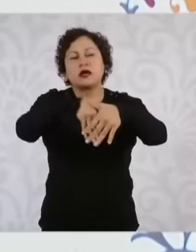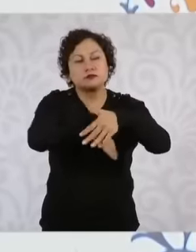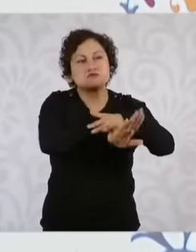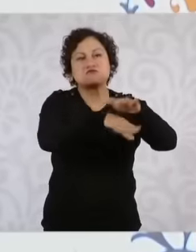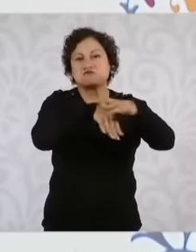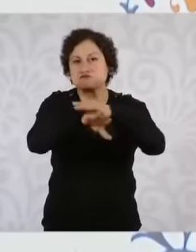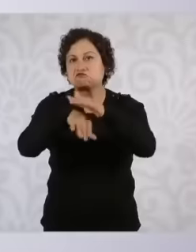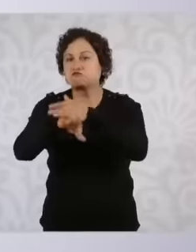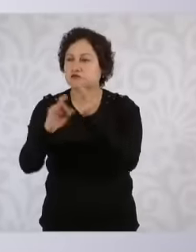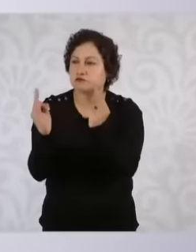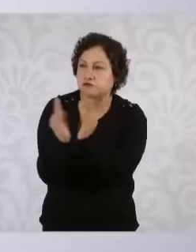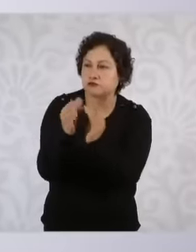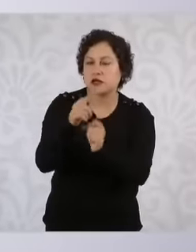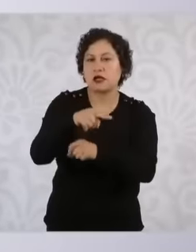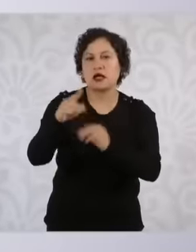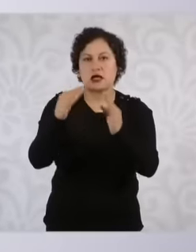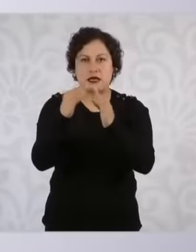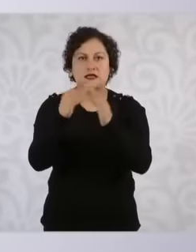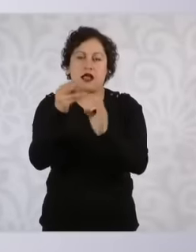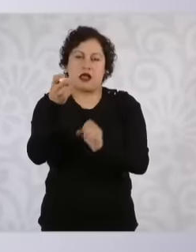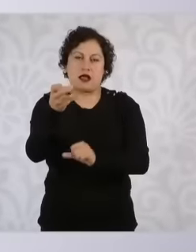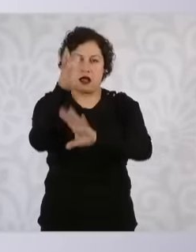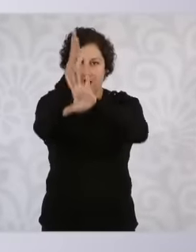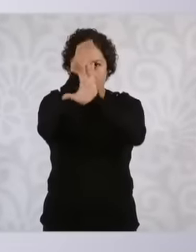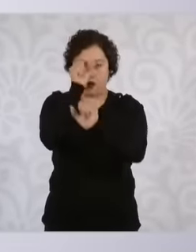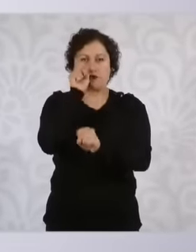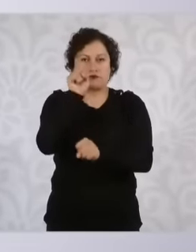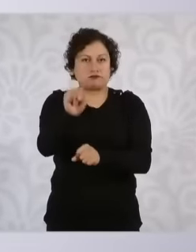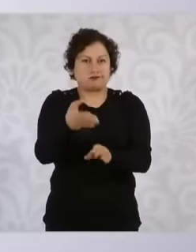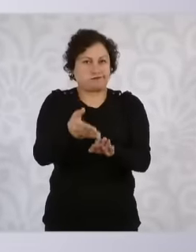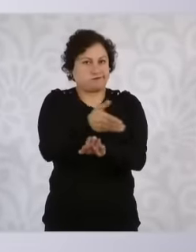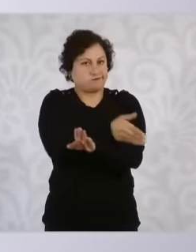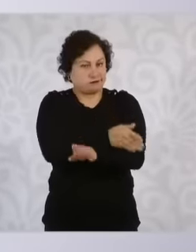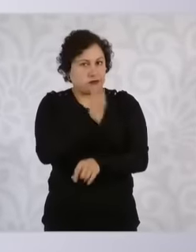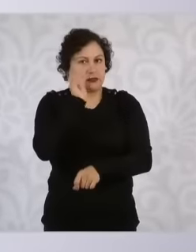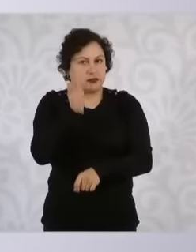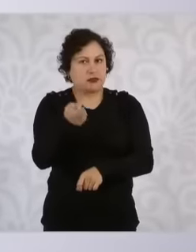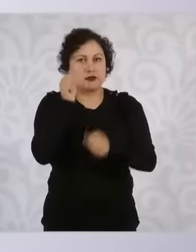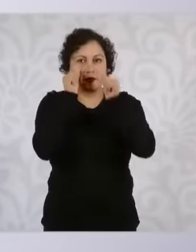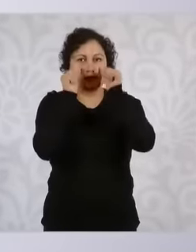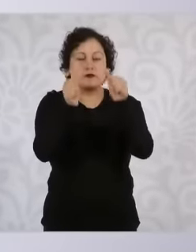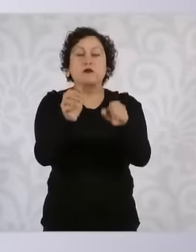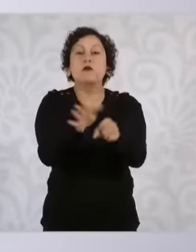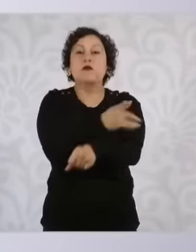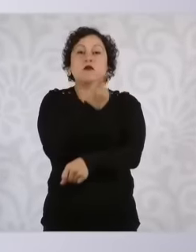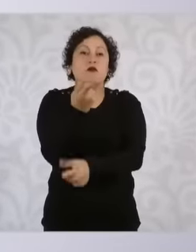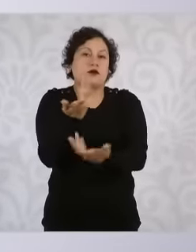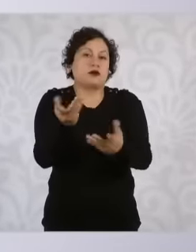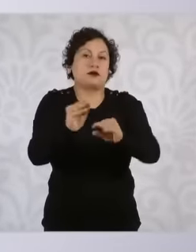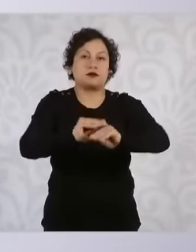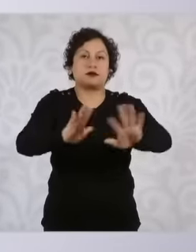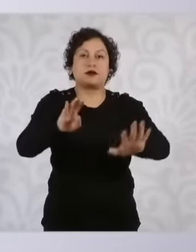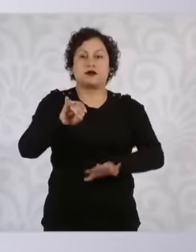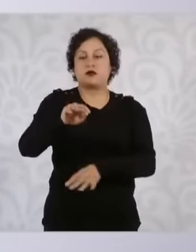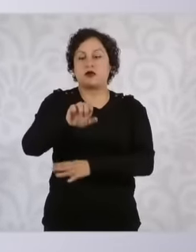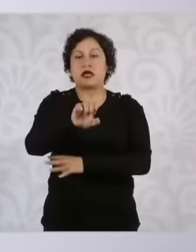eh Because in addition the presence of the Ims well-being itself at the first level of care is very